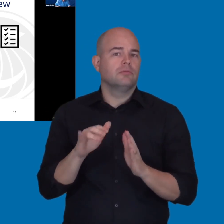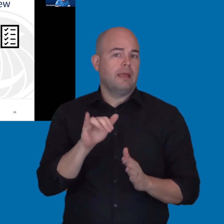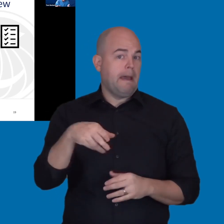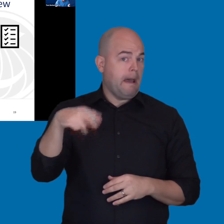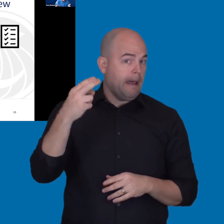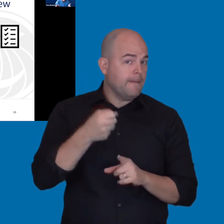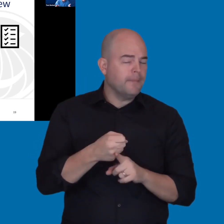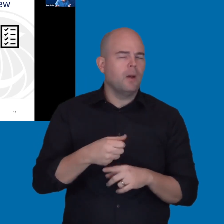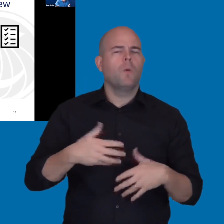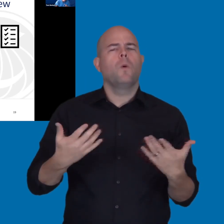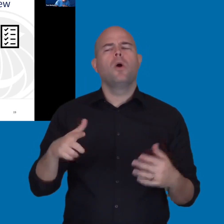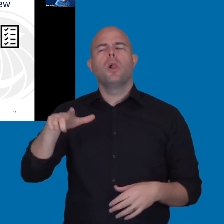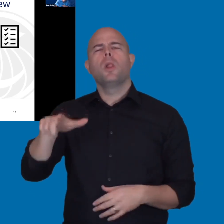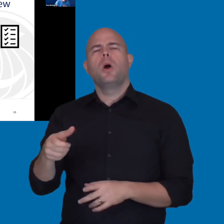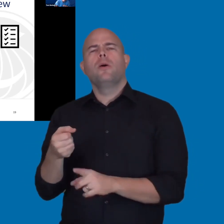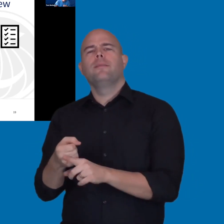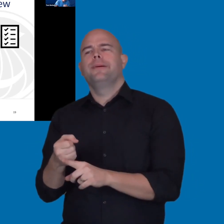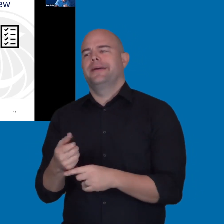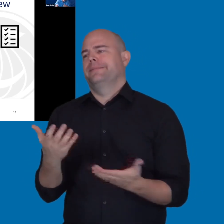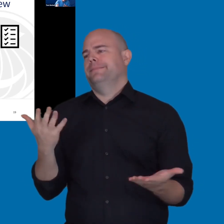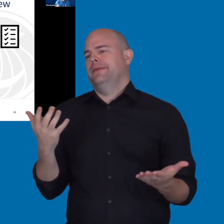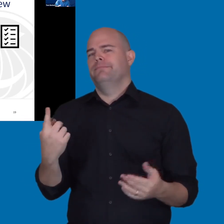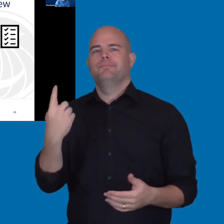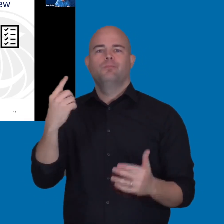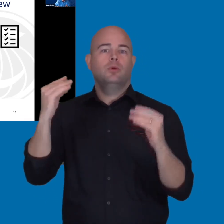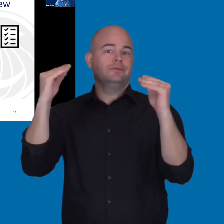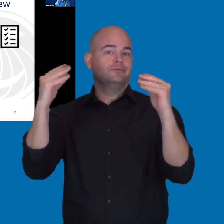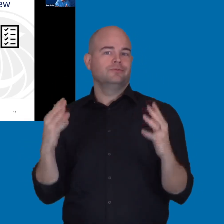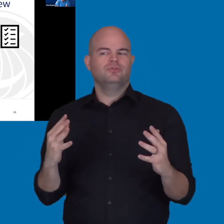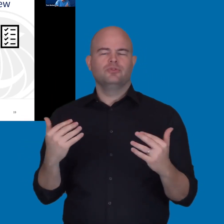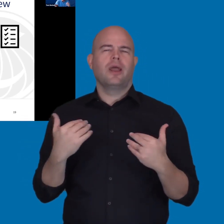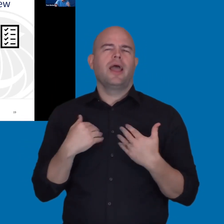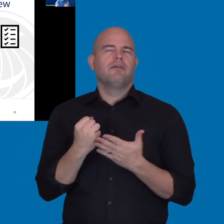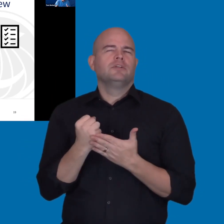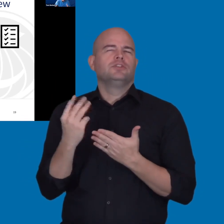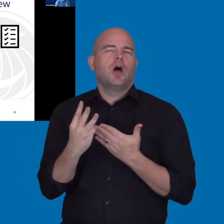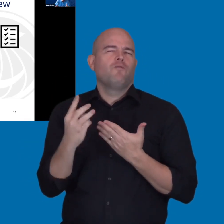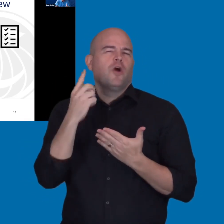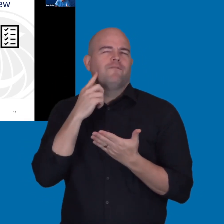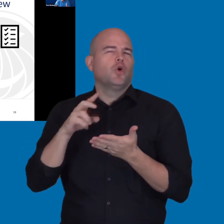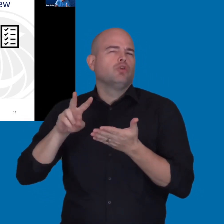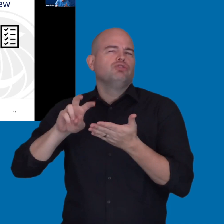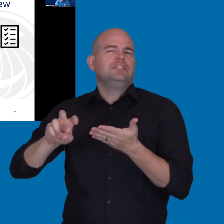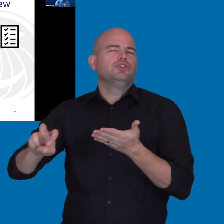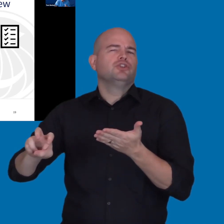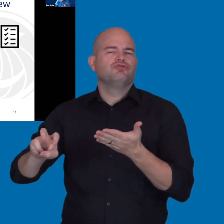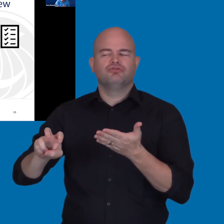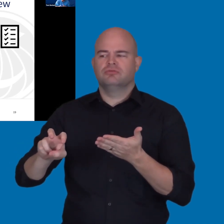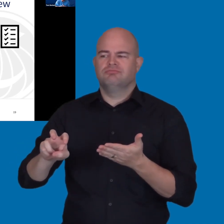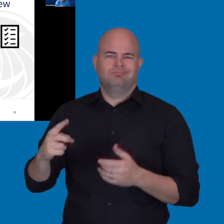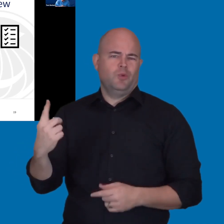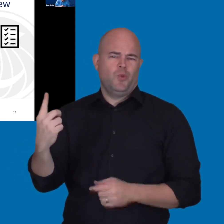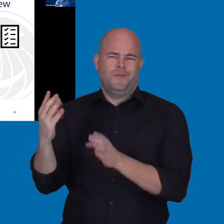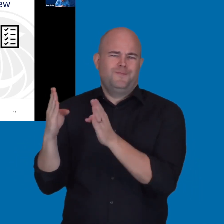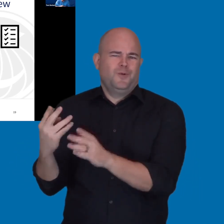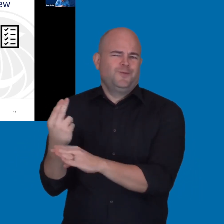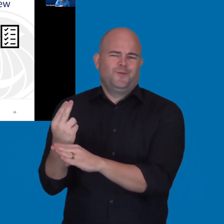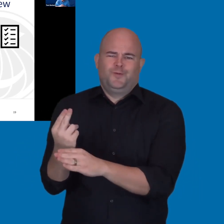Is it perhaps a faculty member who has a piece of software for research and they're the only individual that's ever going to use it, right?